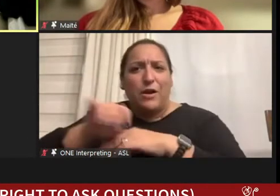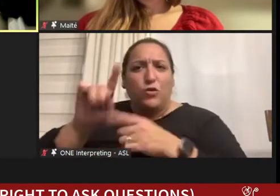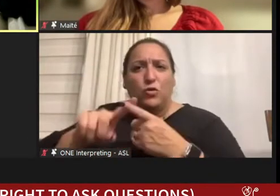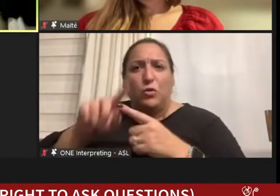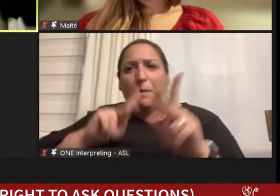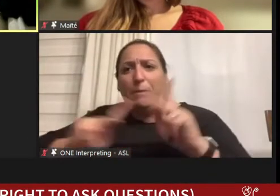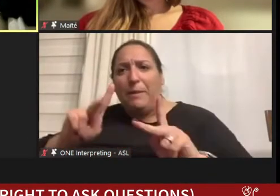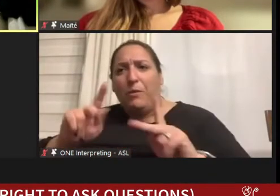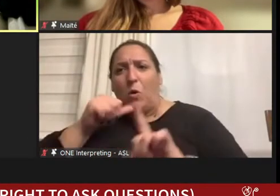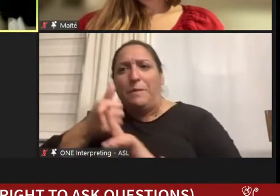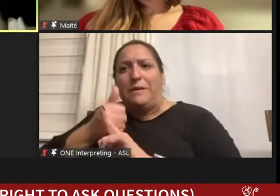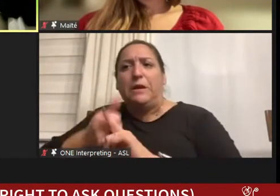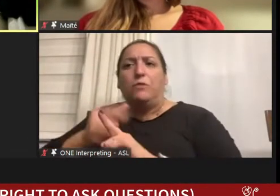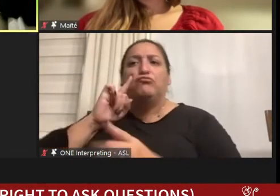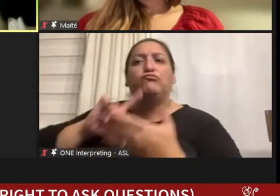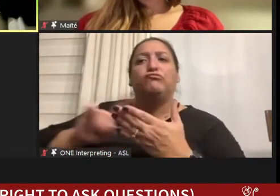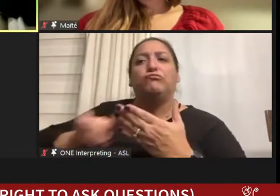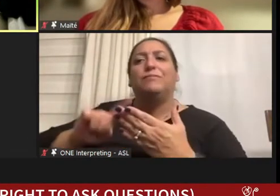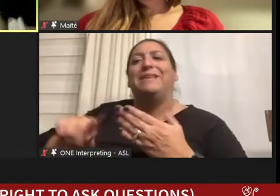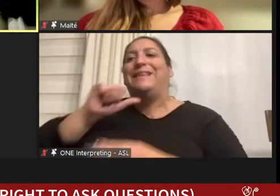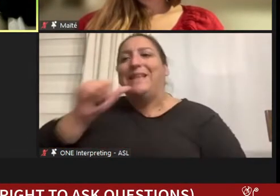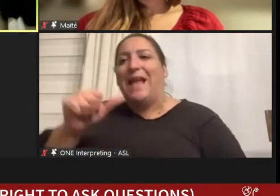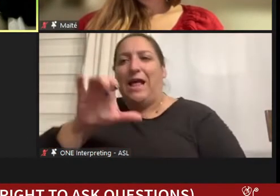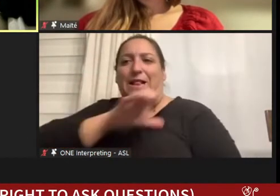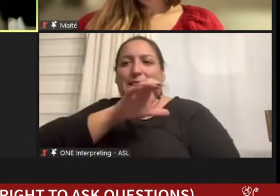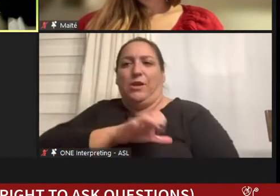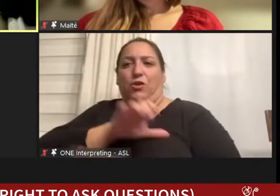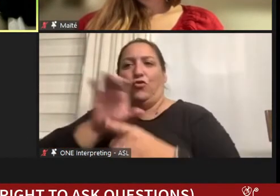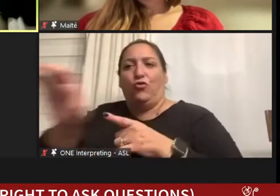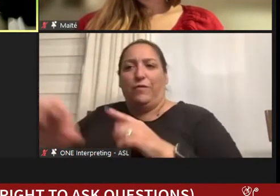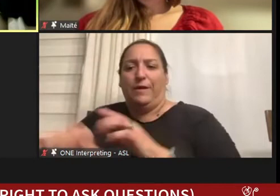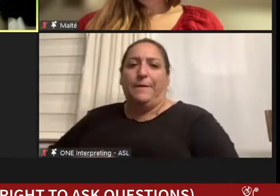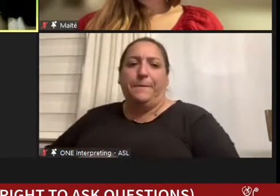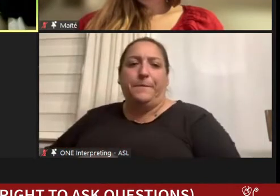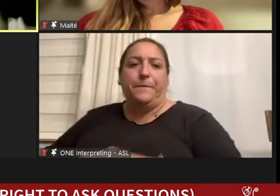looking for nonclinical careers. >>DR. DROST: